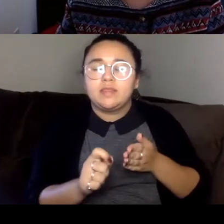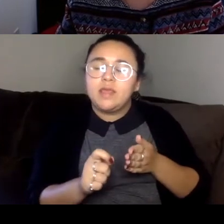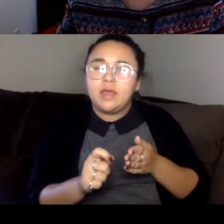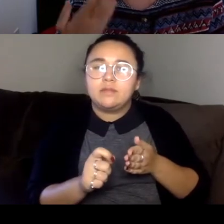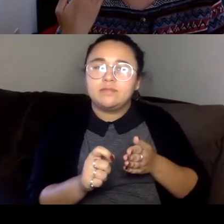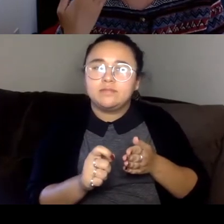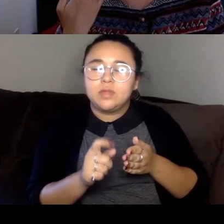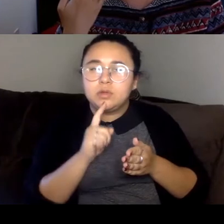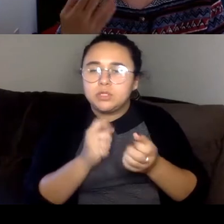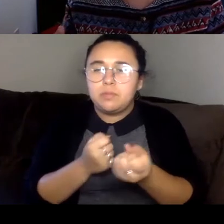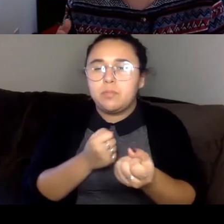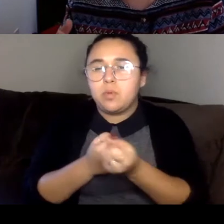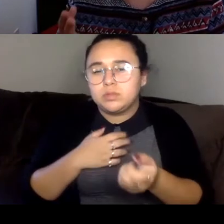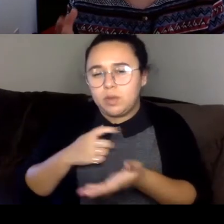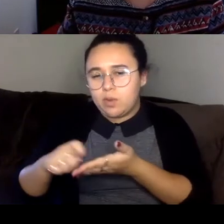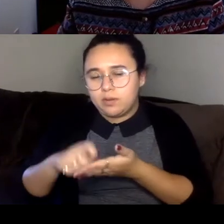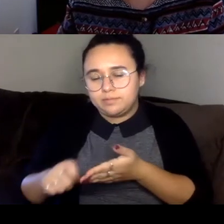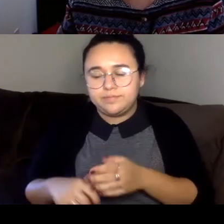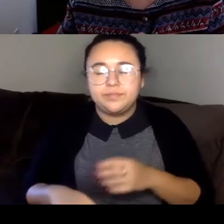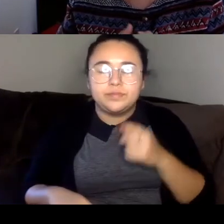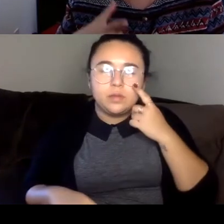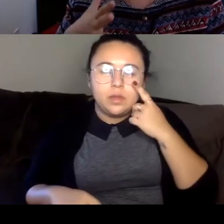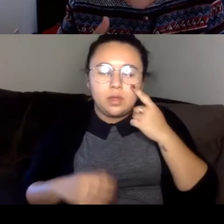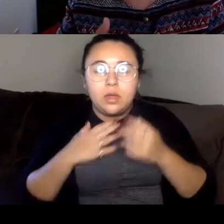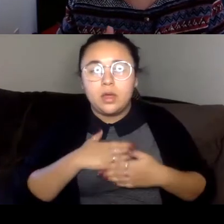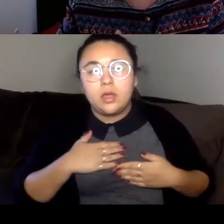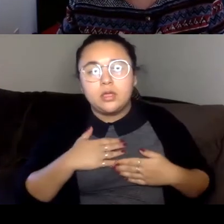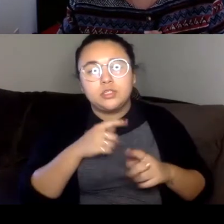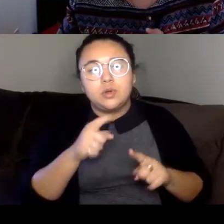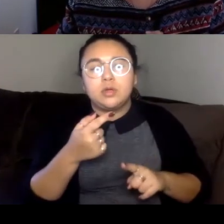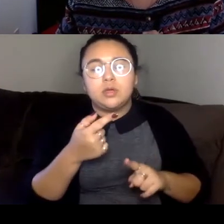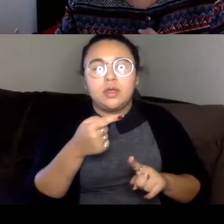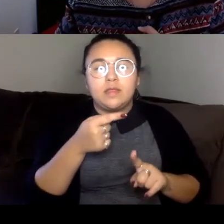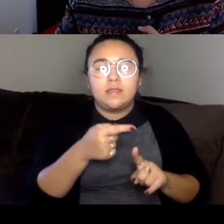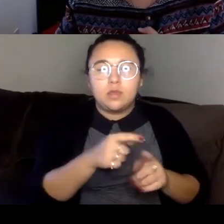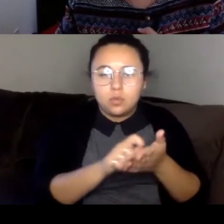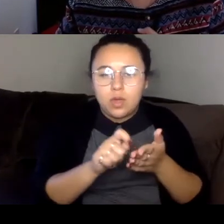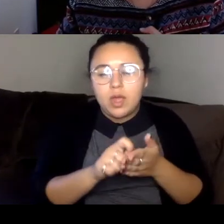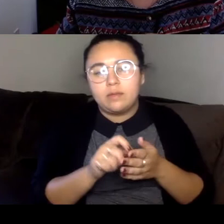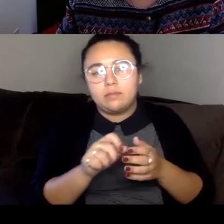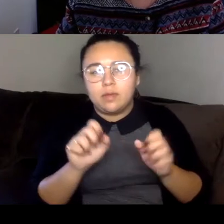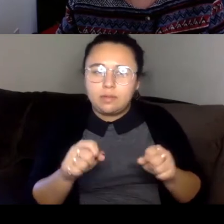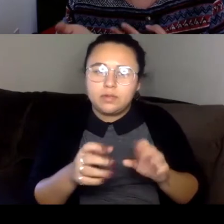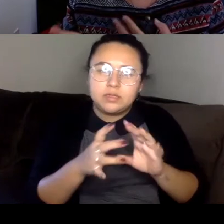being able to just think and say and like have my mind, it feels kind of like intellectual